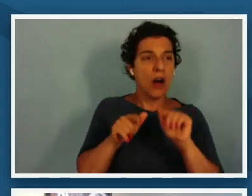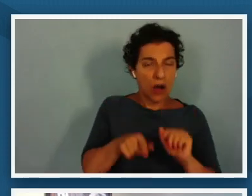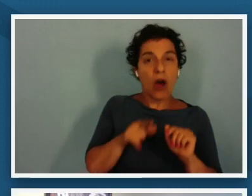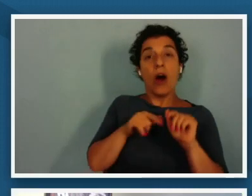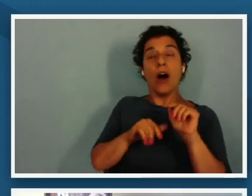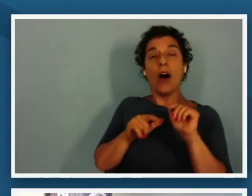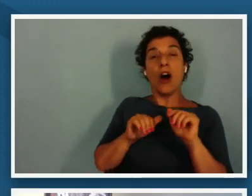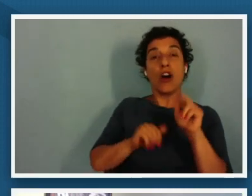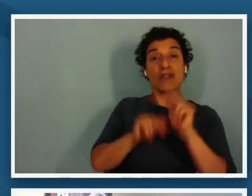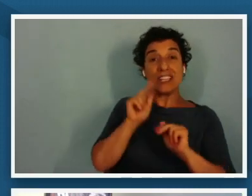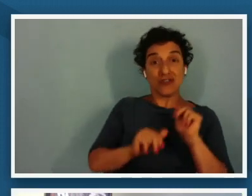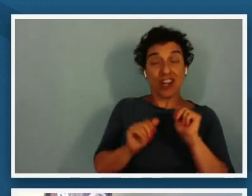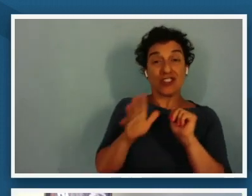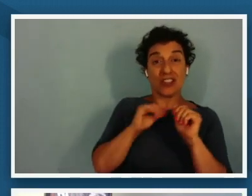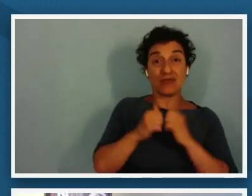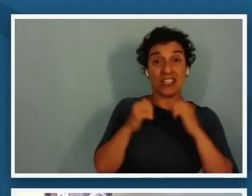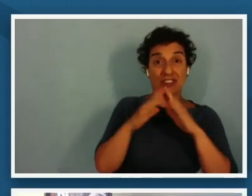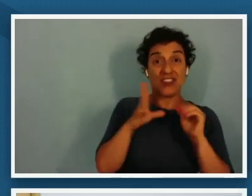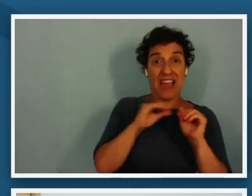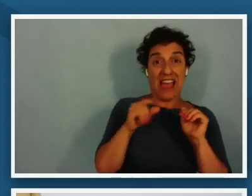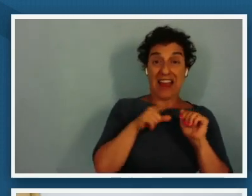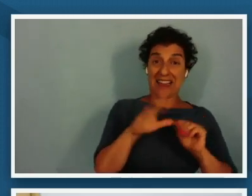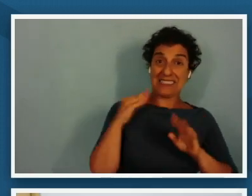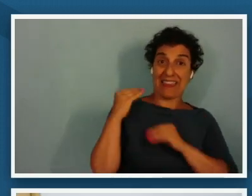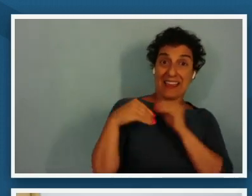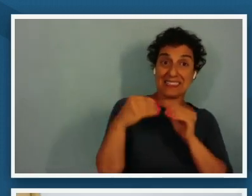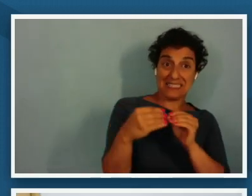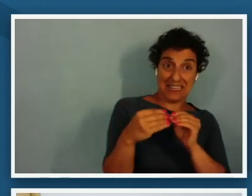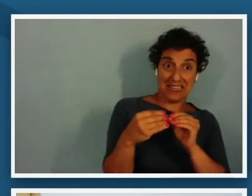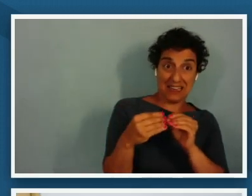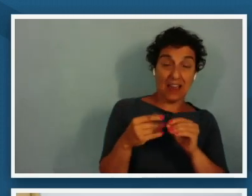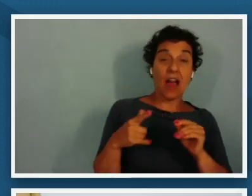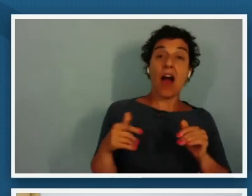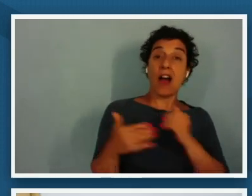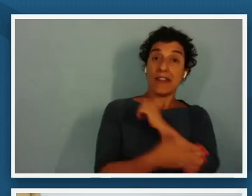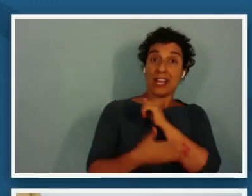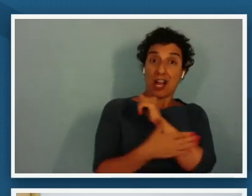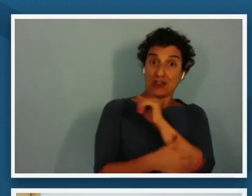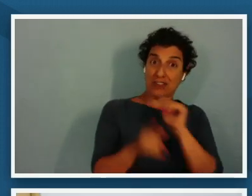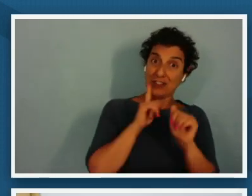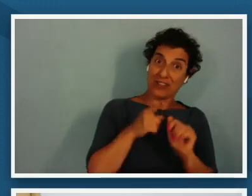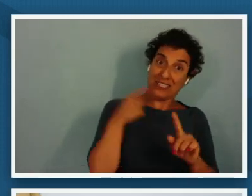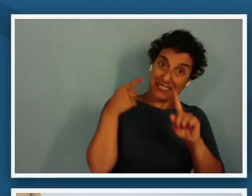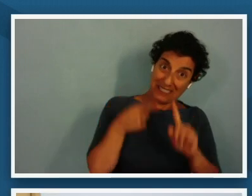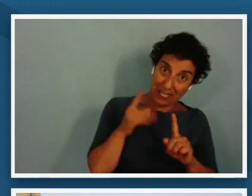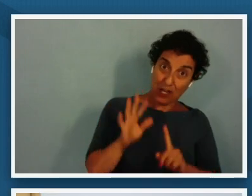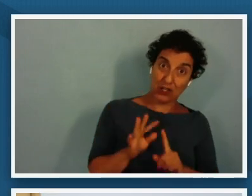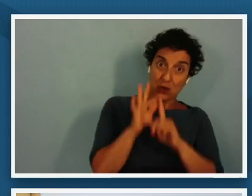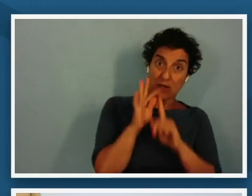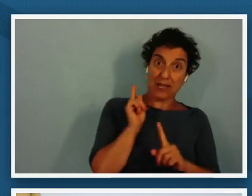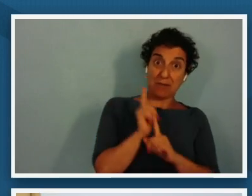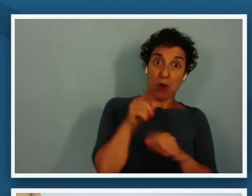this exhibition brings together stories of a country at a unique moment in its